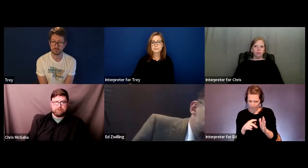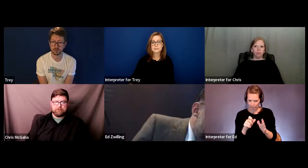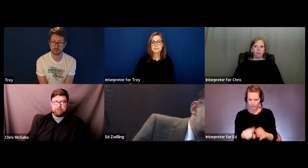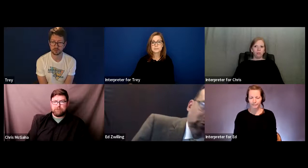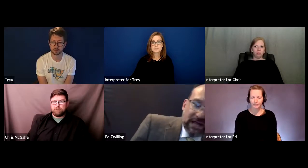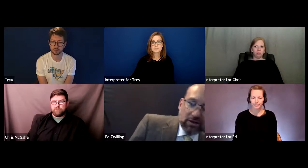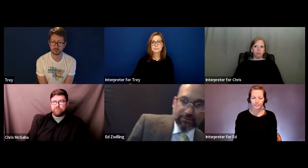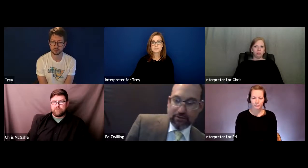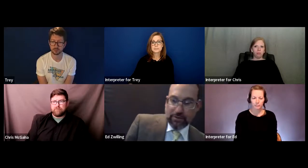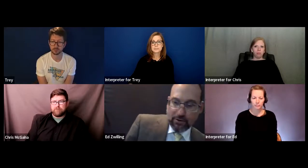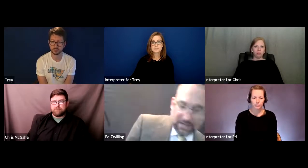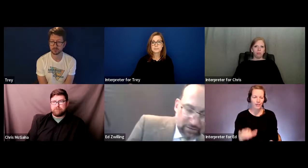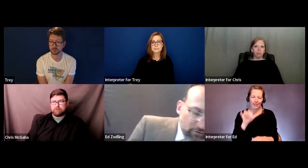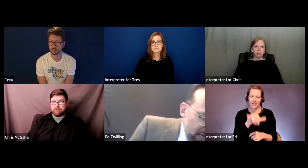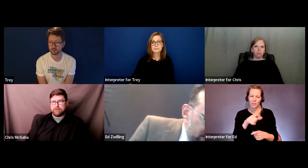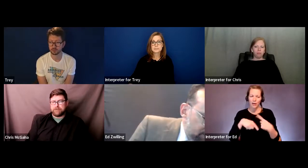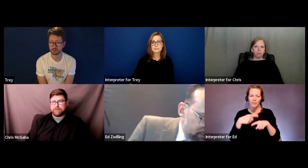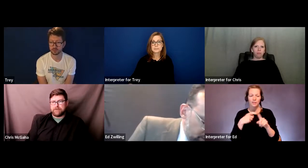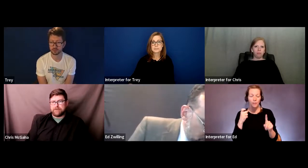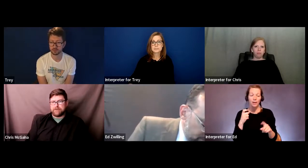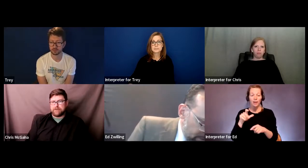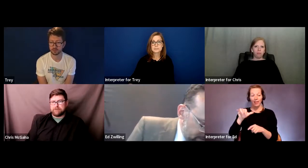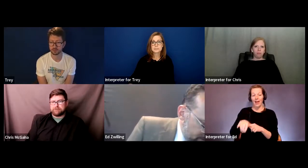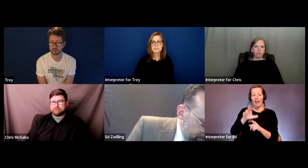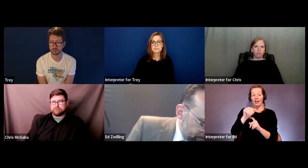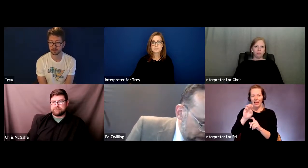That's where that comes from, though. That case is going to come to me.